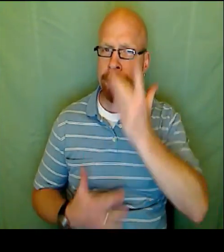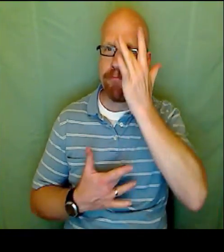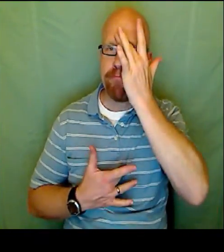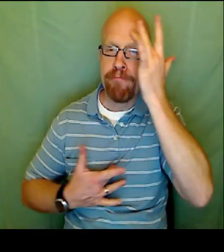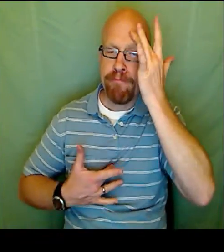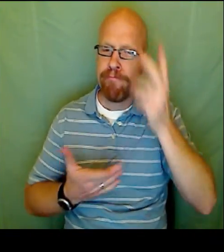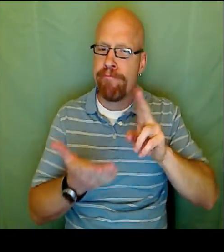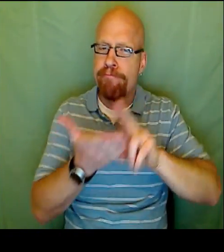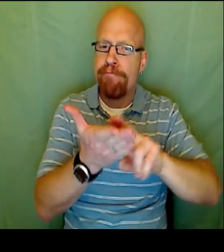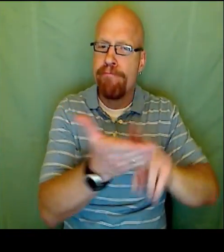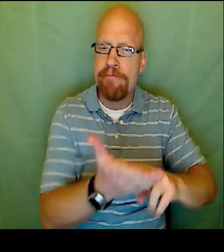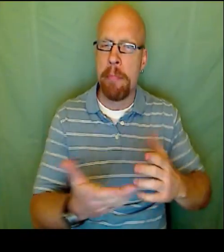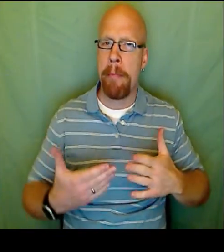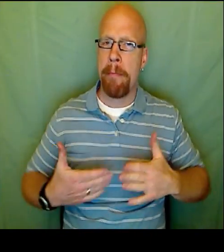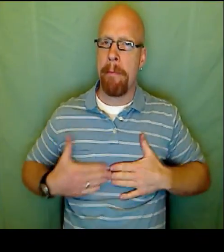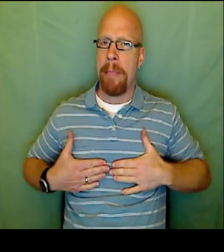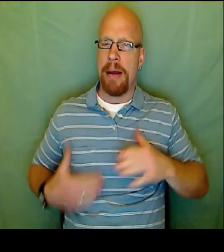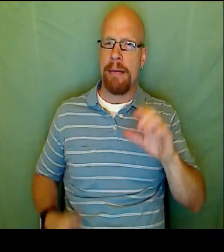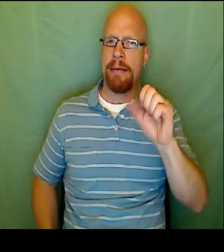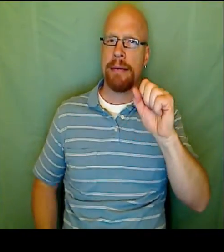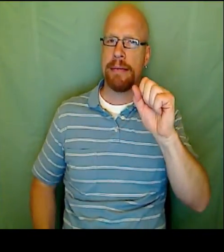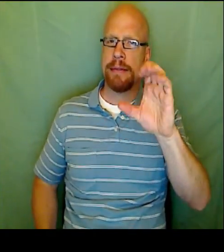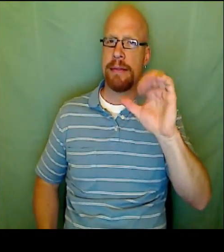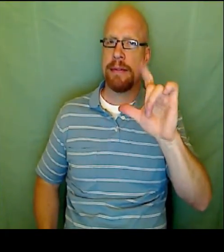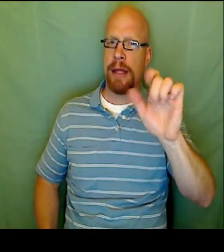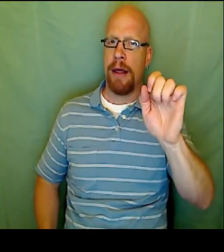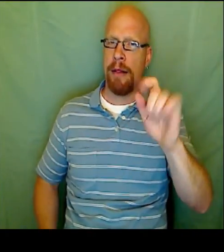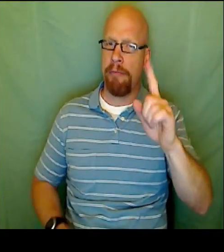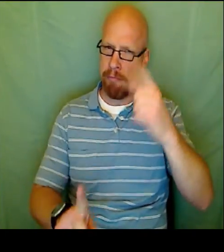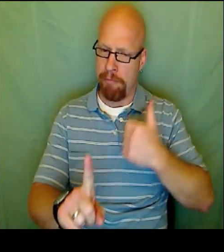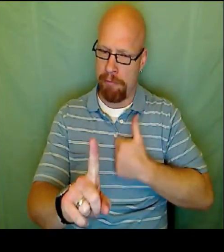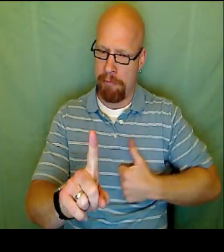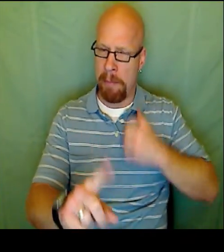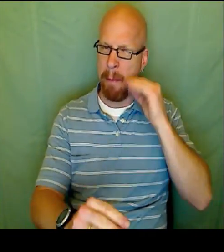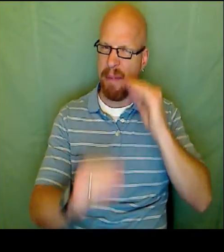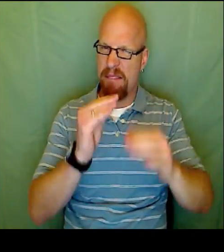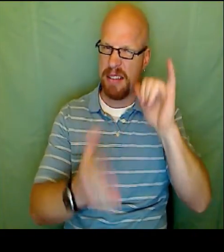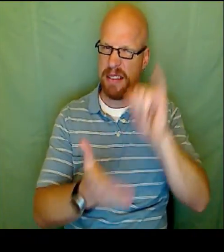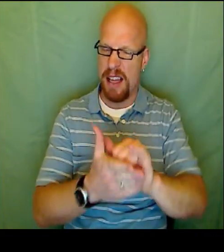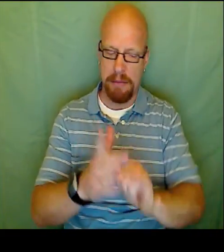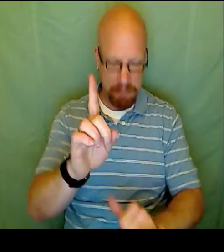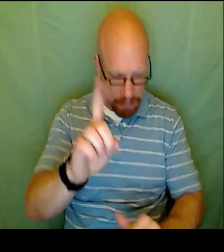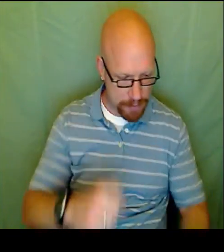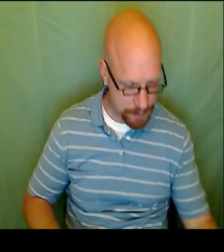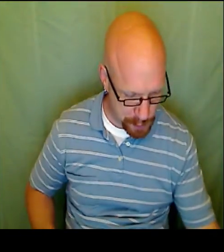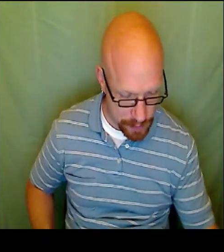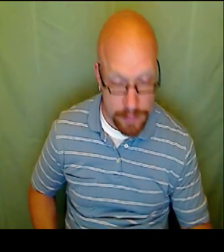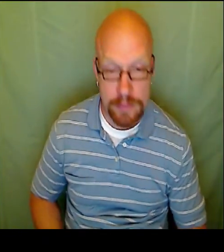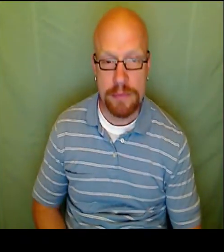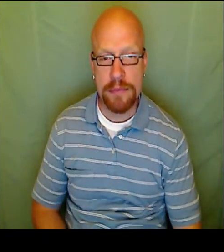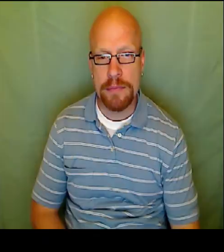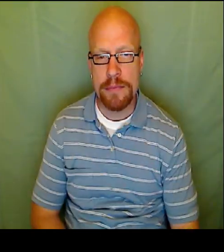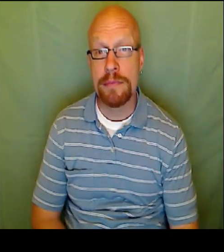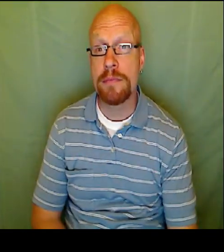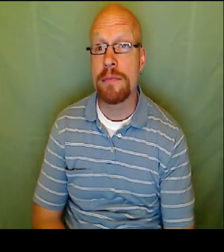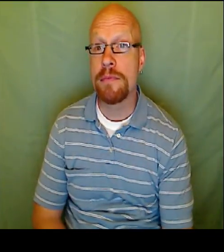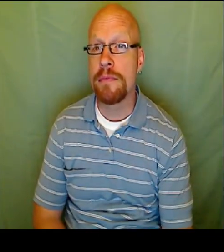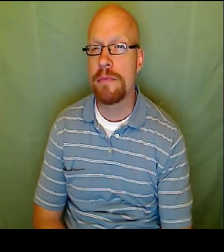and the slope being positive two. Oh, one thing I forgot to label my scale.